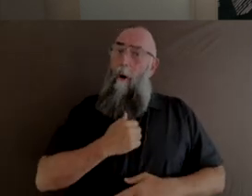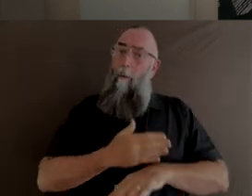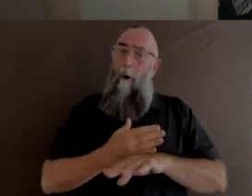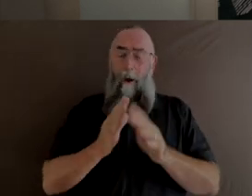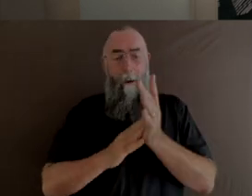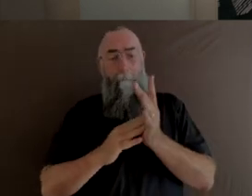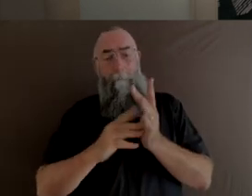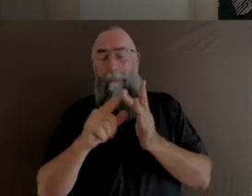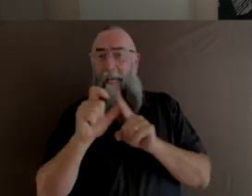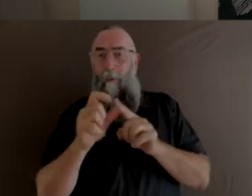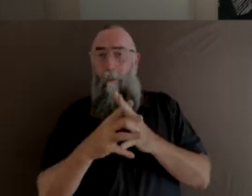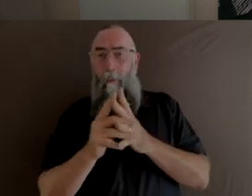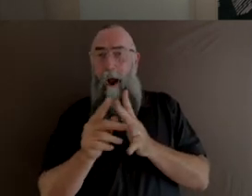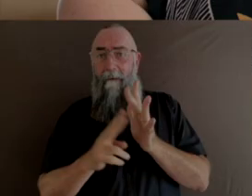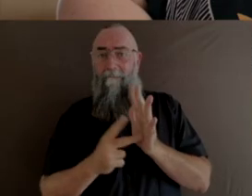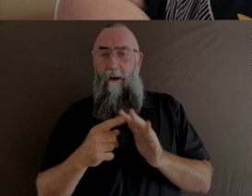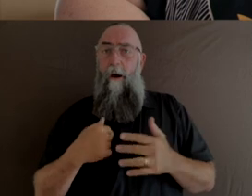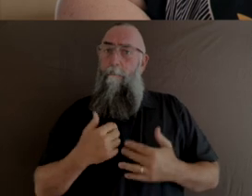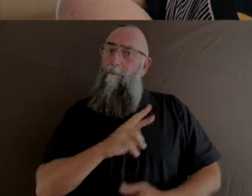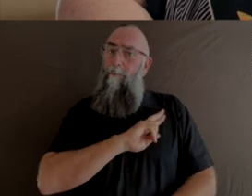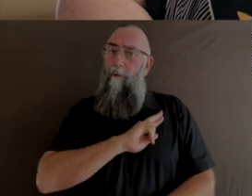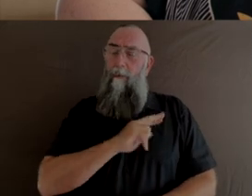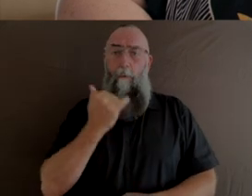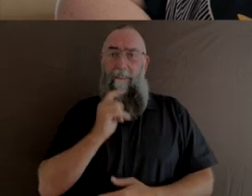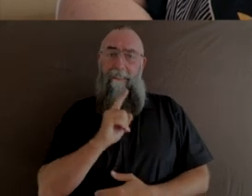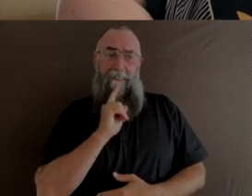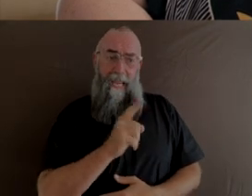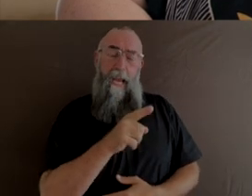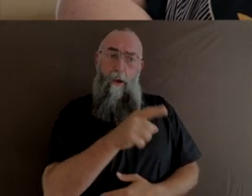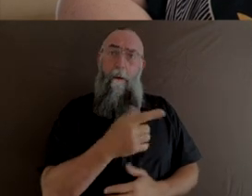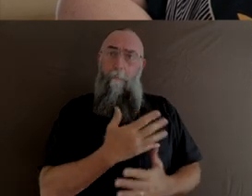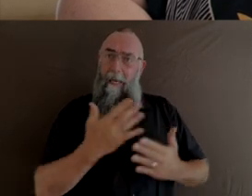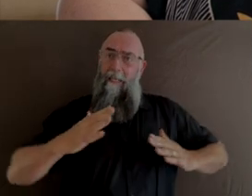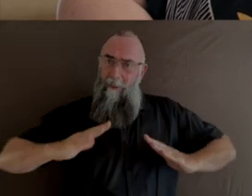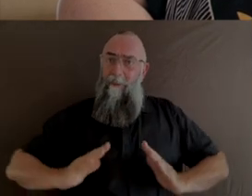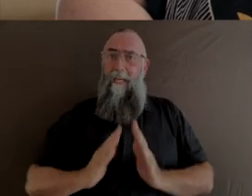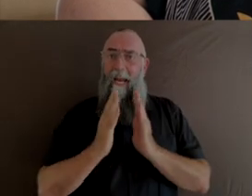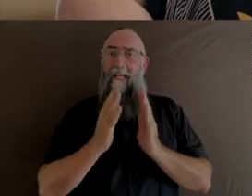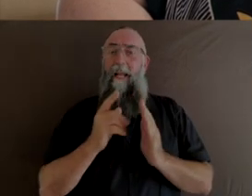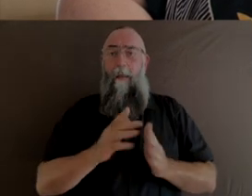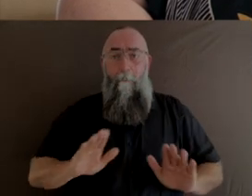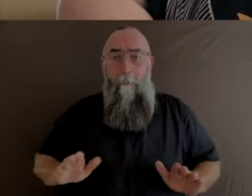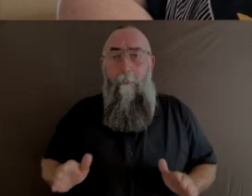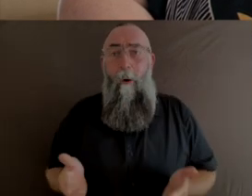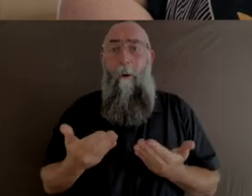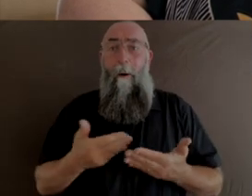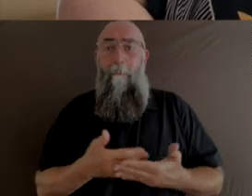to mothers, you might have had a really challenging time getting here and bringing this baby through, but remember who you are.